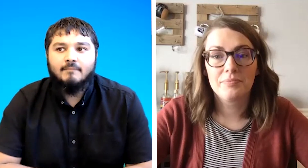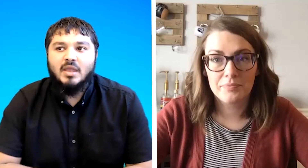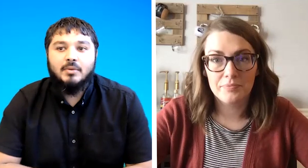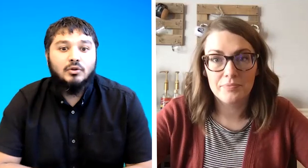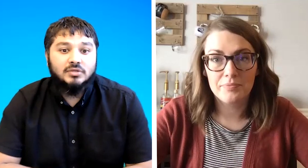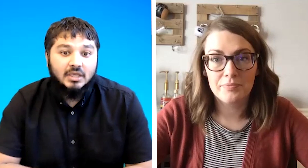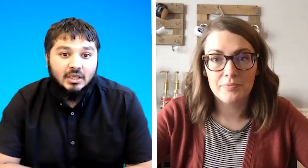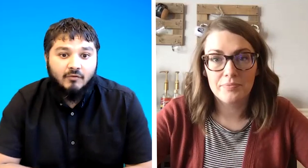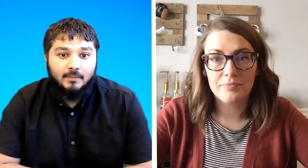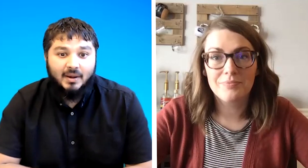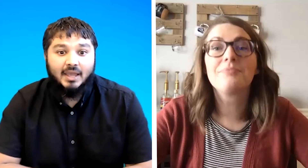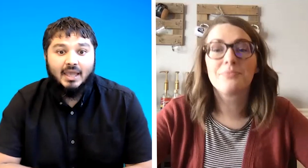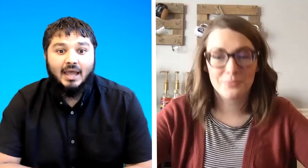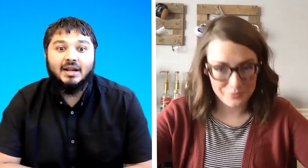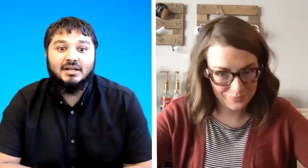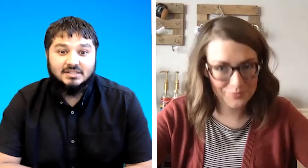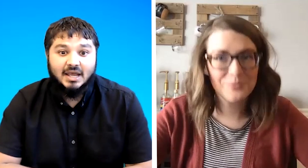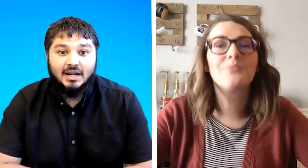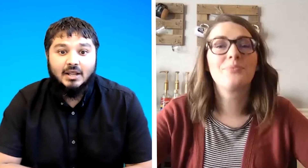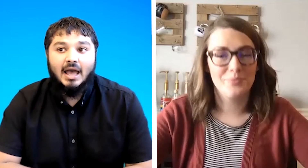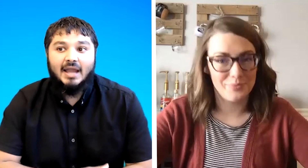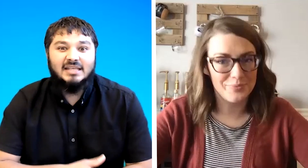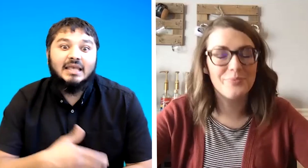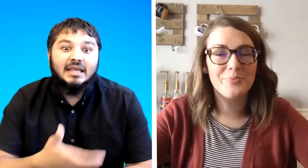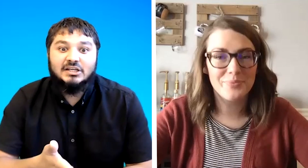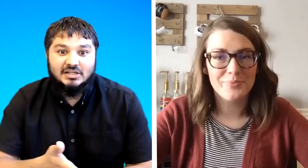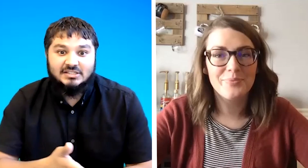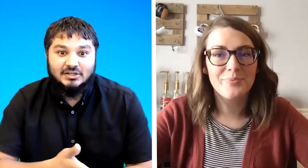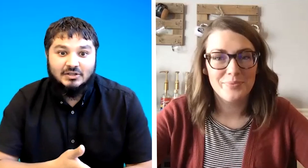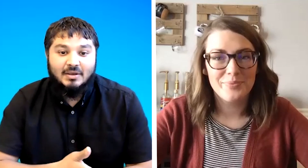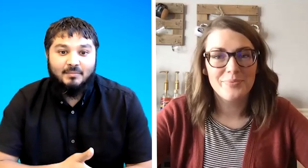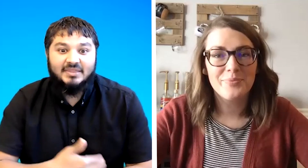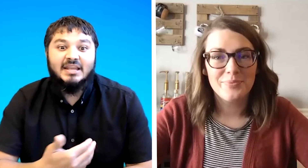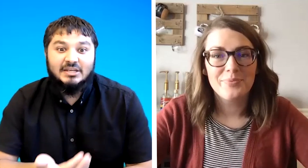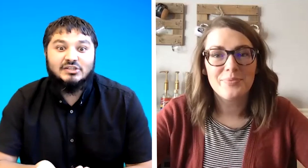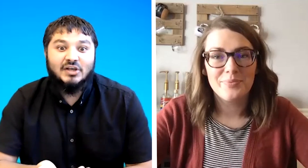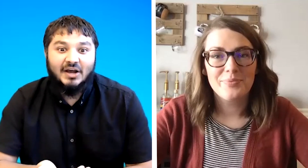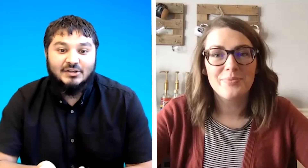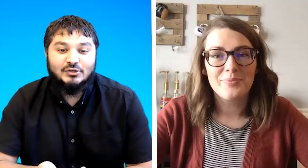maybe losing hearing but can understand and it's an english lesson but they need science so you